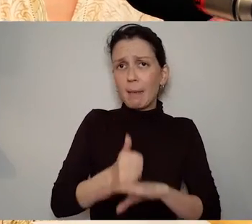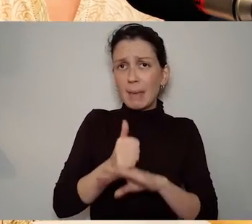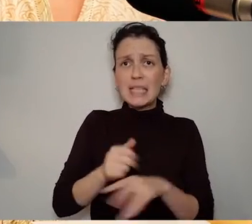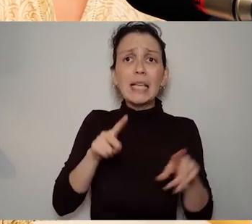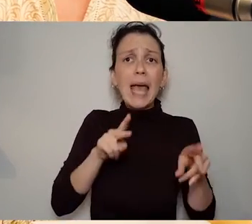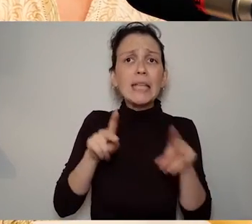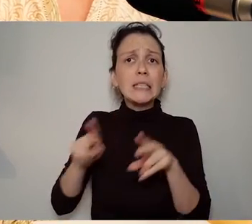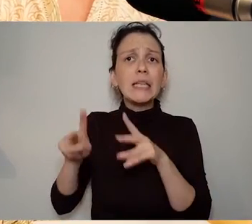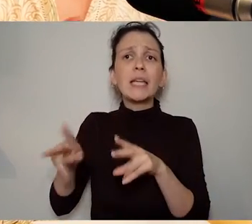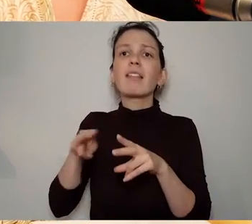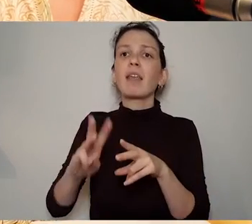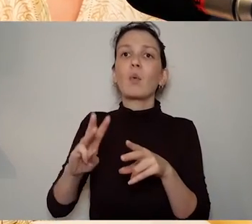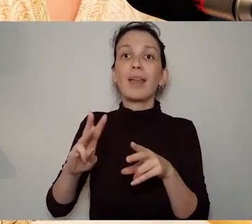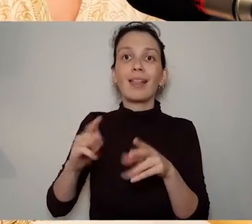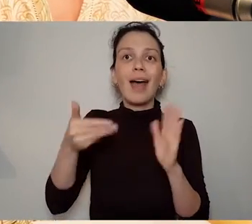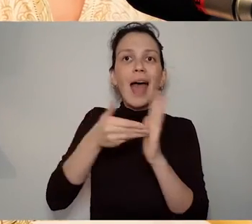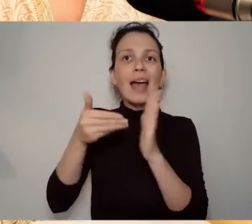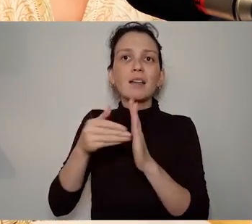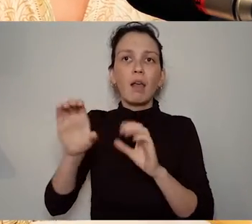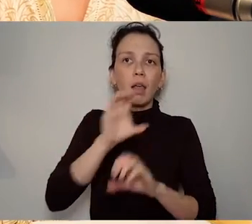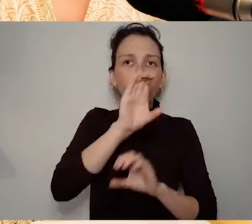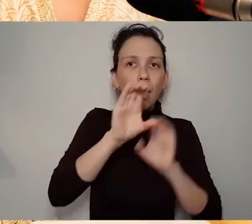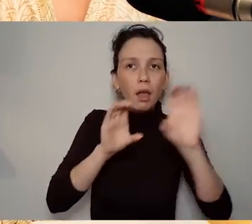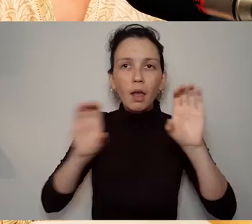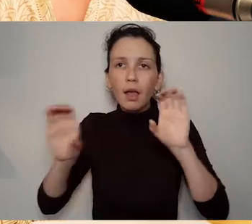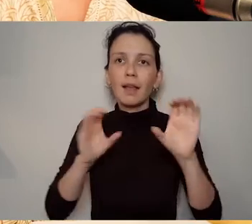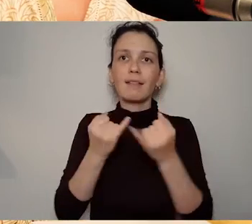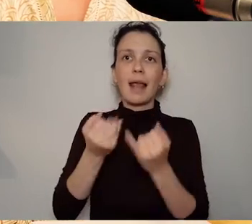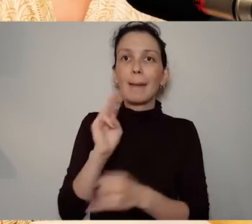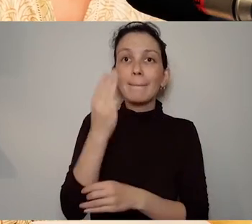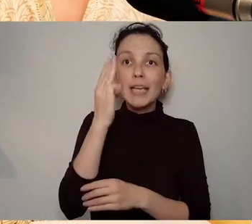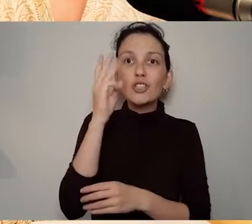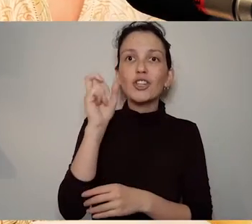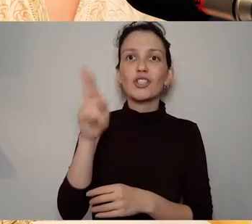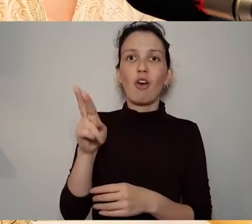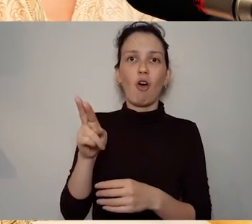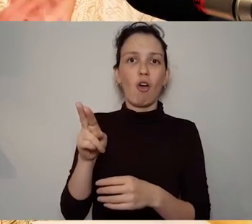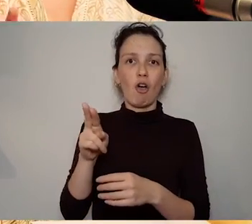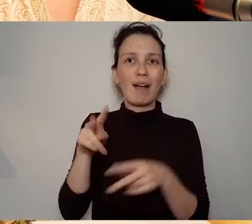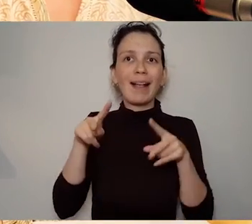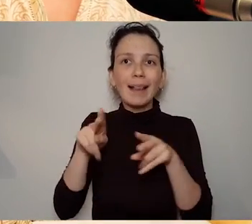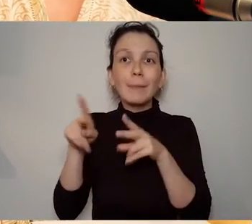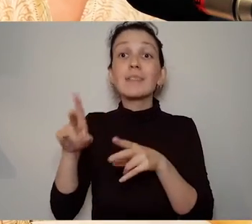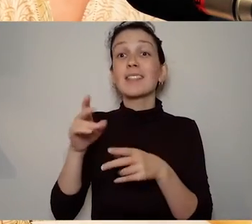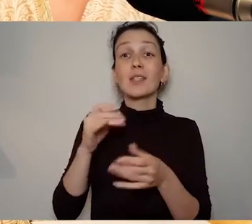be family photographs let's say and they'll add maybe sound effects and music to that